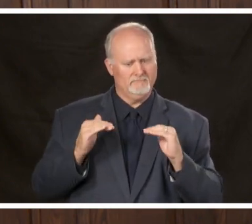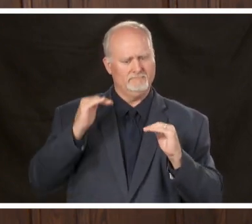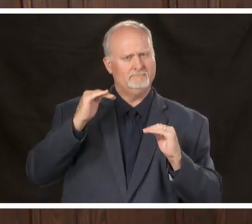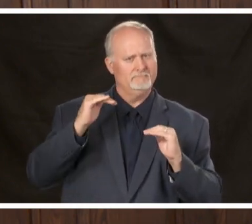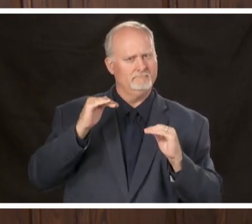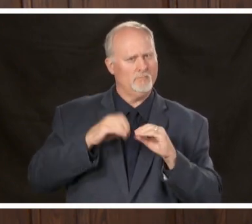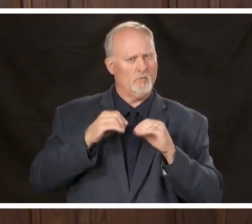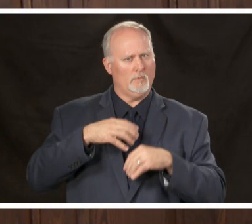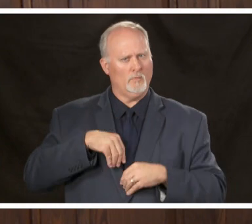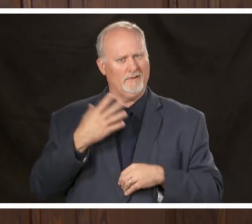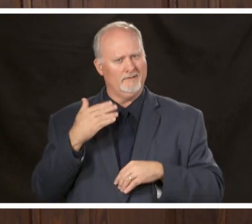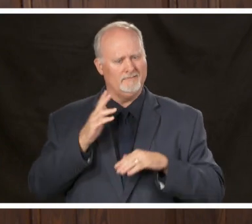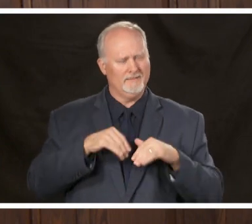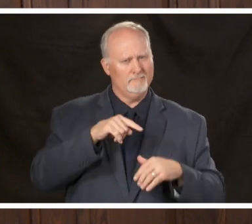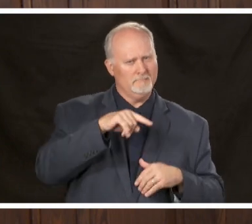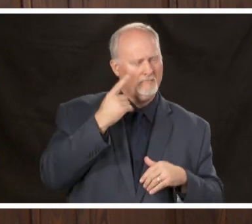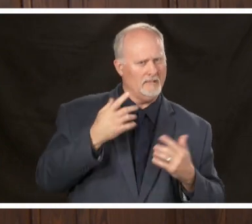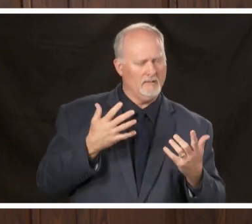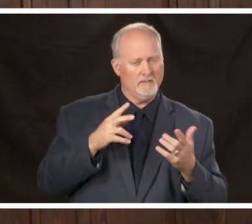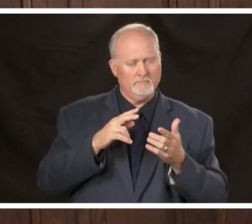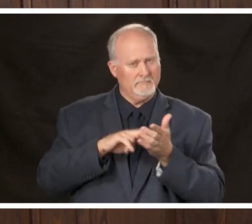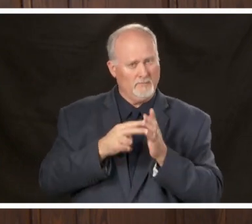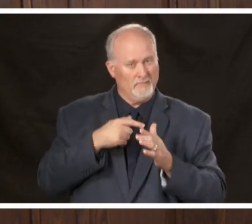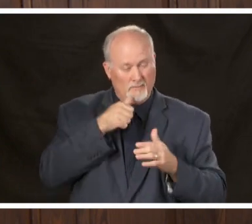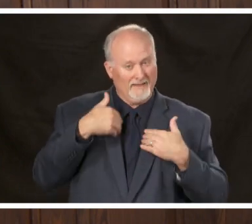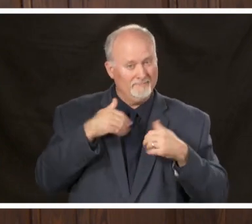point to as not having enough testing in Jefferson County as